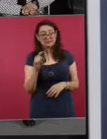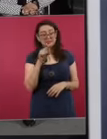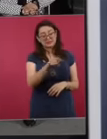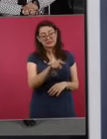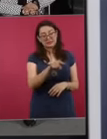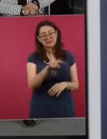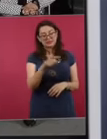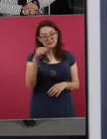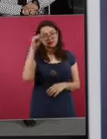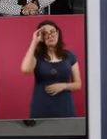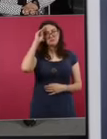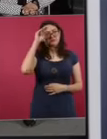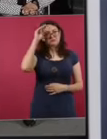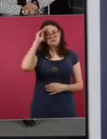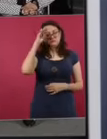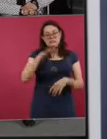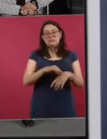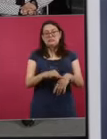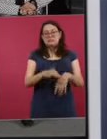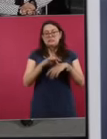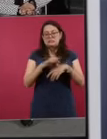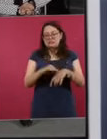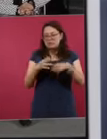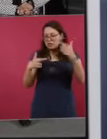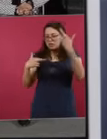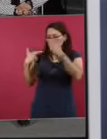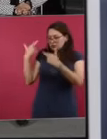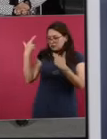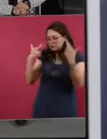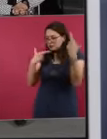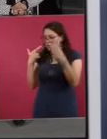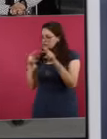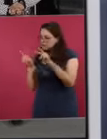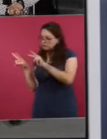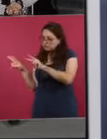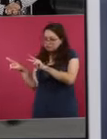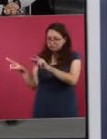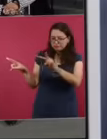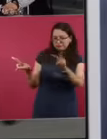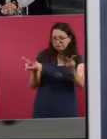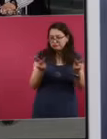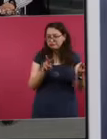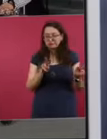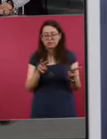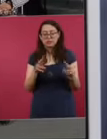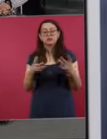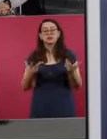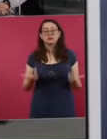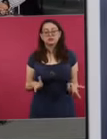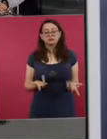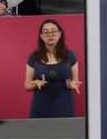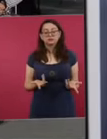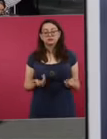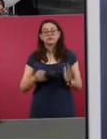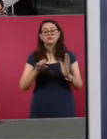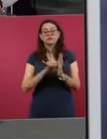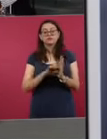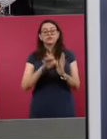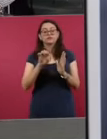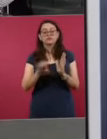do an analysis to differentiate now, for example, taxes are no longer waived